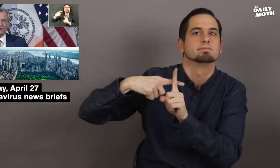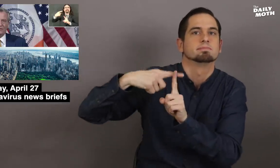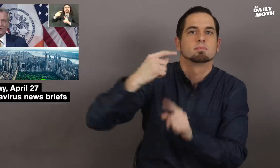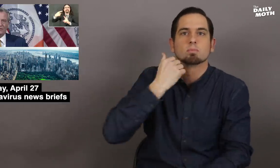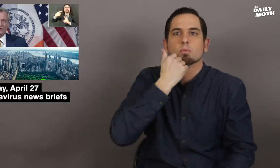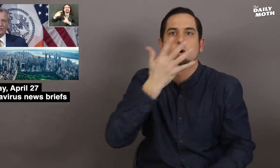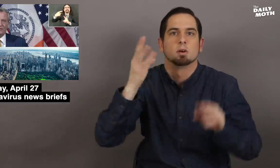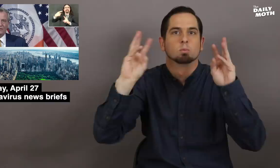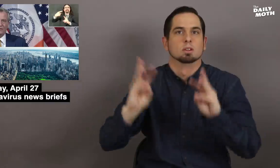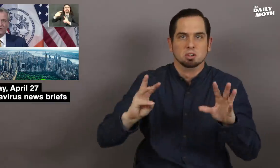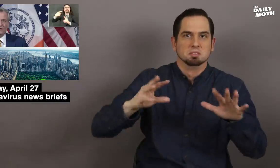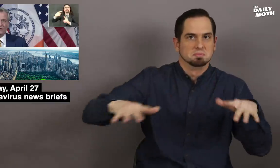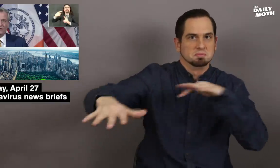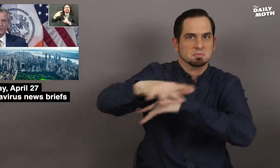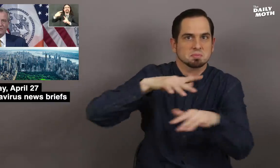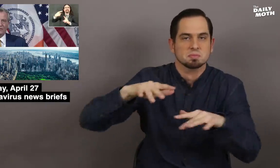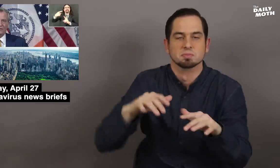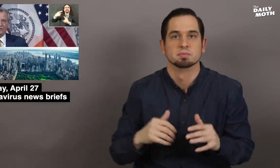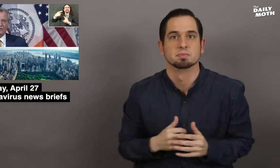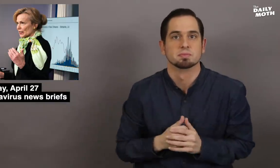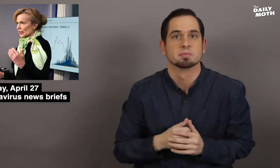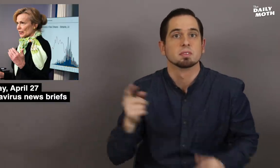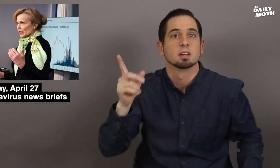to walk around when the weather becomes warmer.